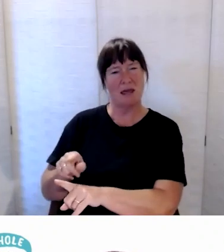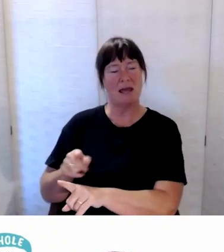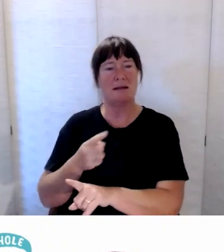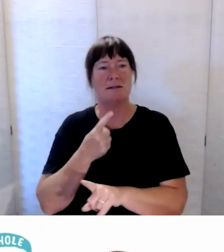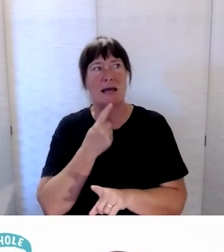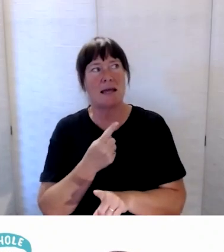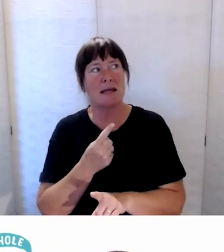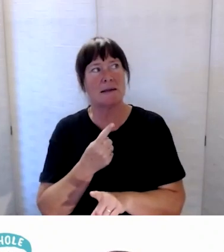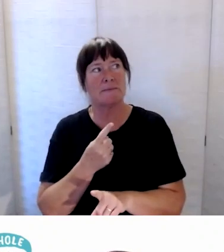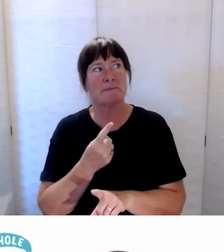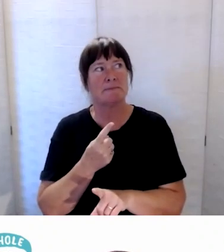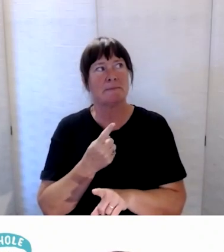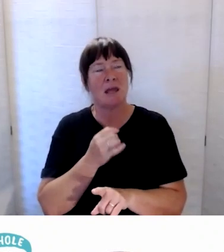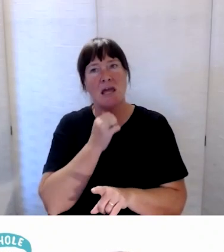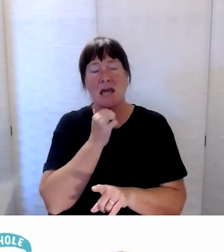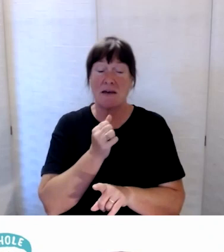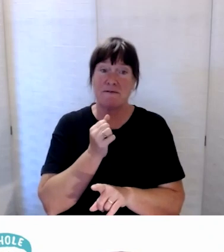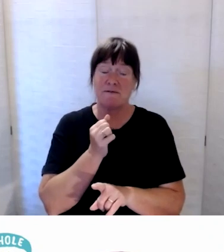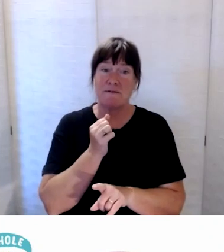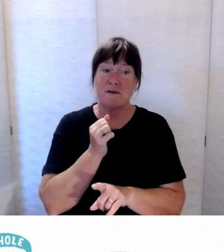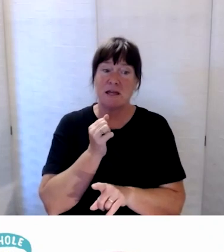something around if we stick at this,